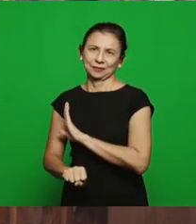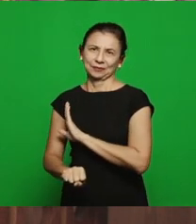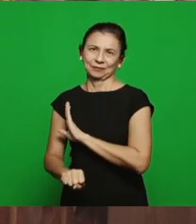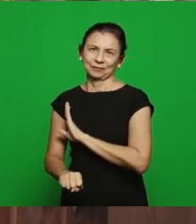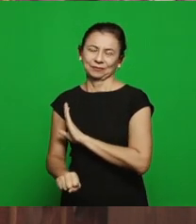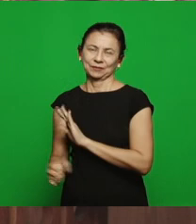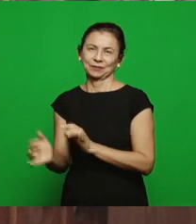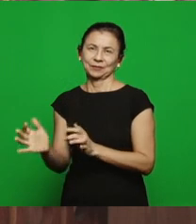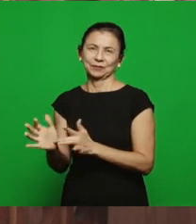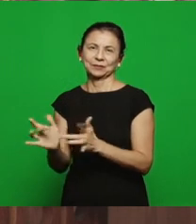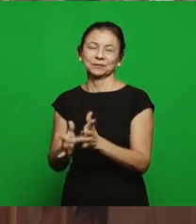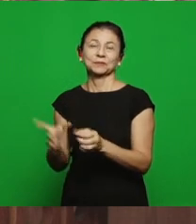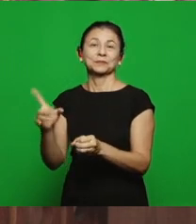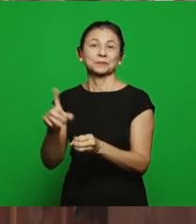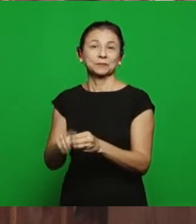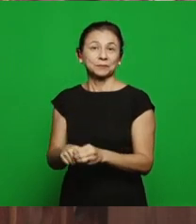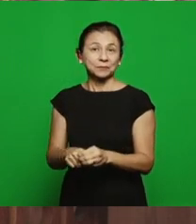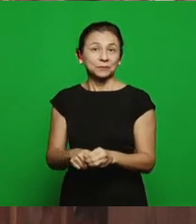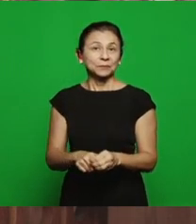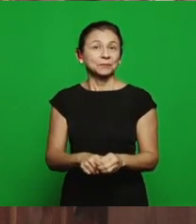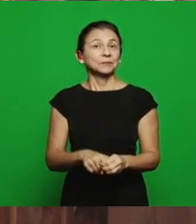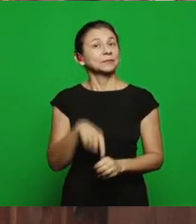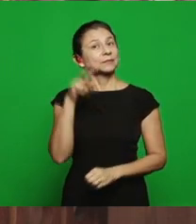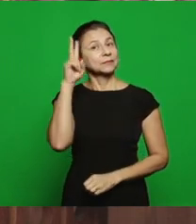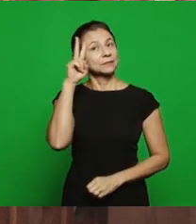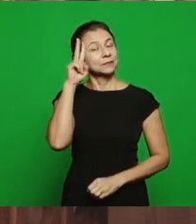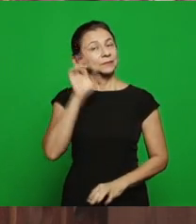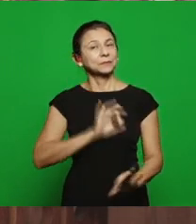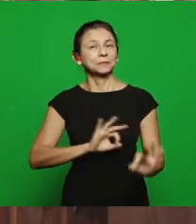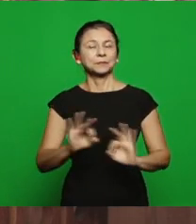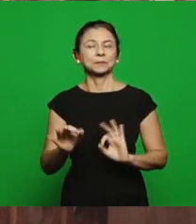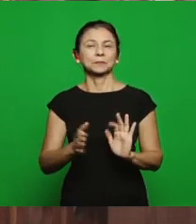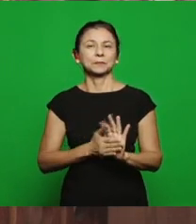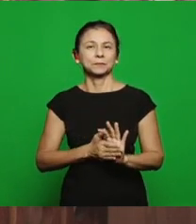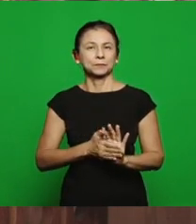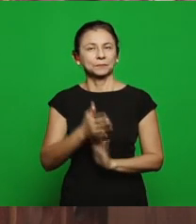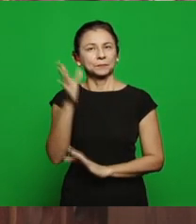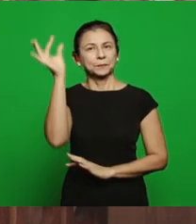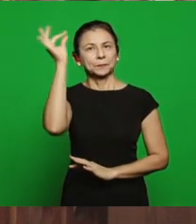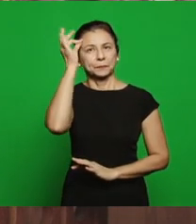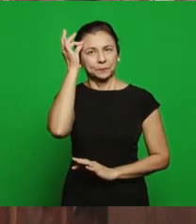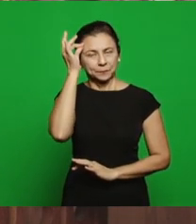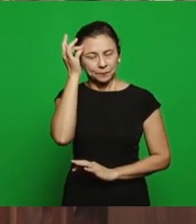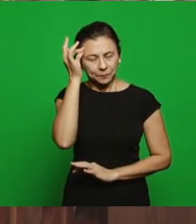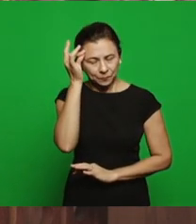remembering that this project is spiritual men was called to be part of the